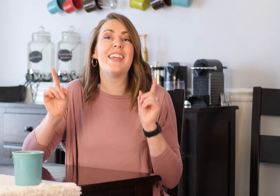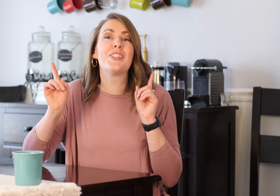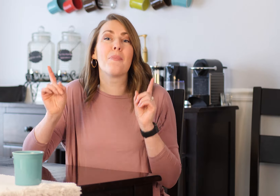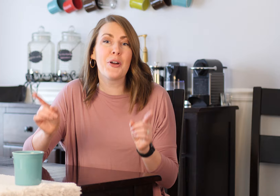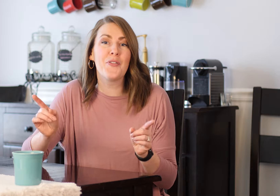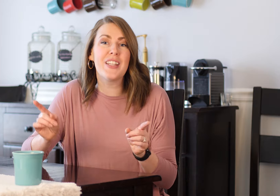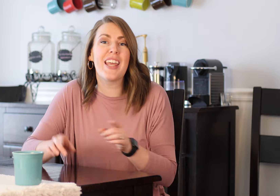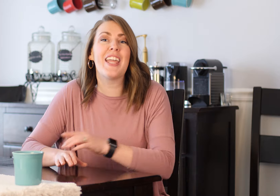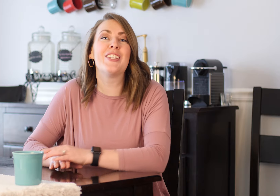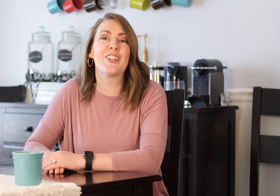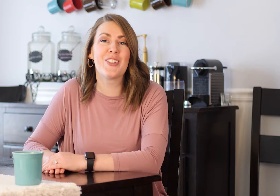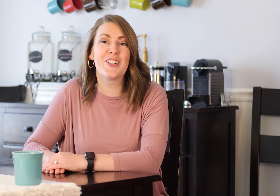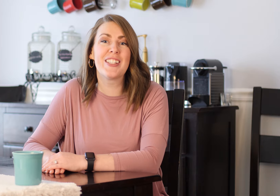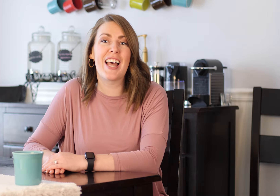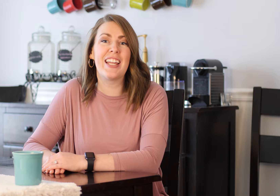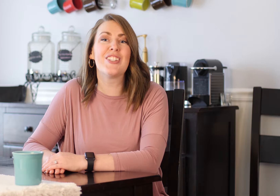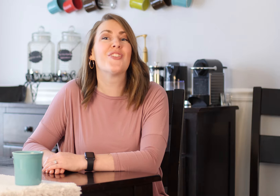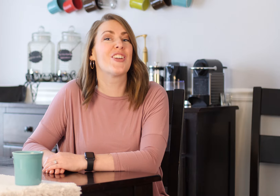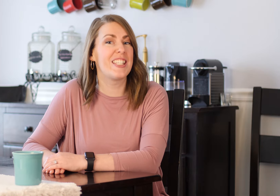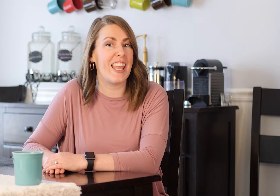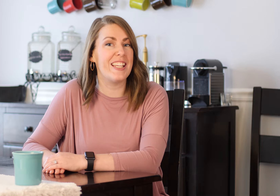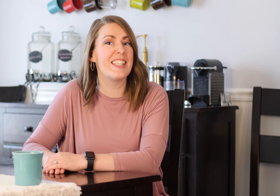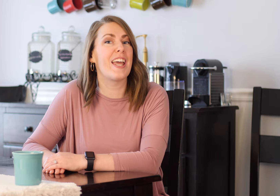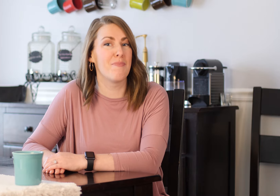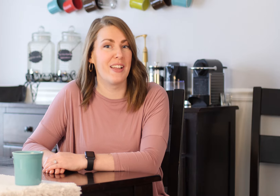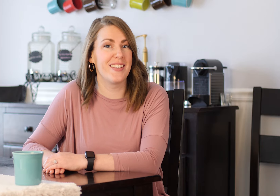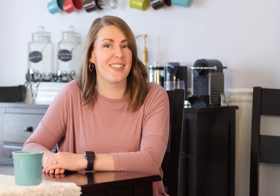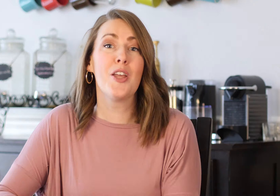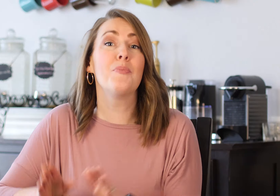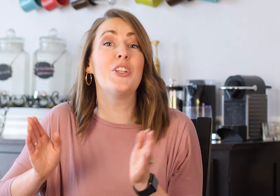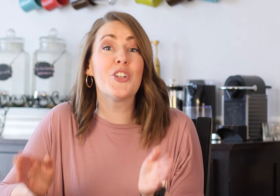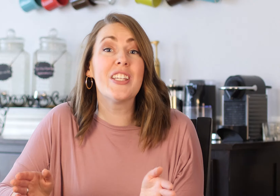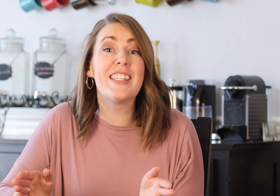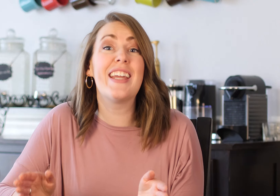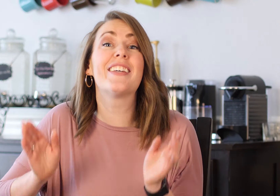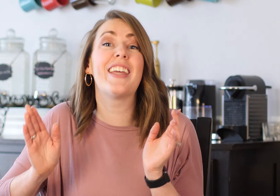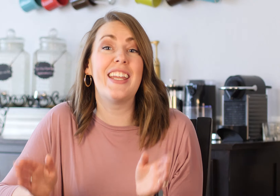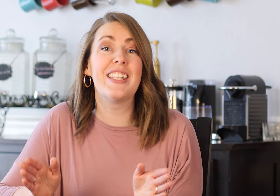it's a perfect day to learn signs for days and months. Be sure to stay till the end of